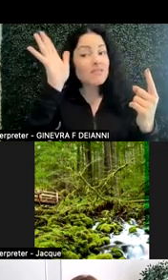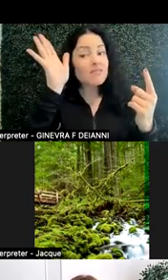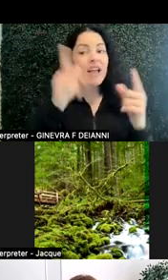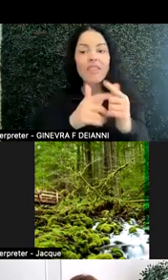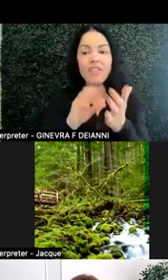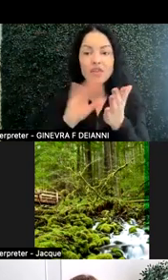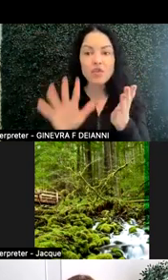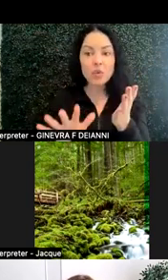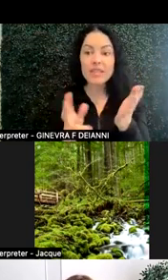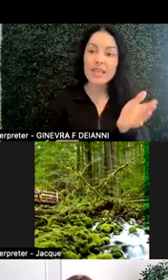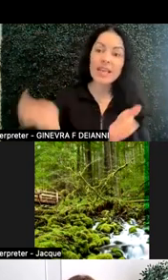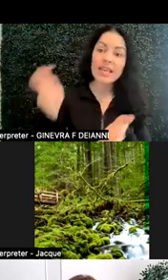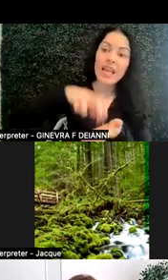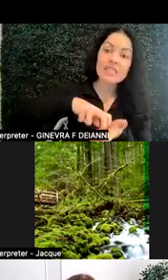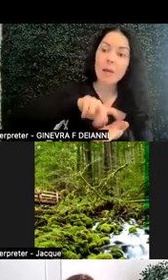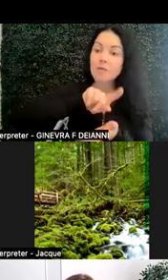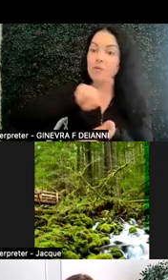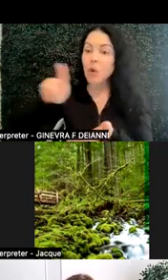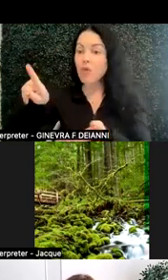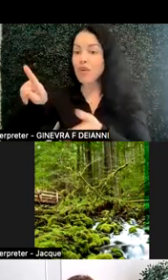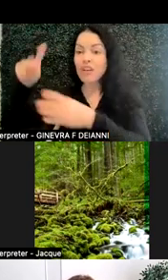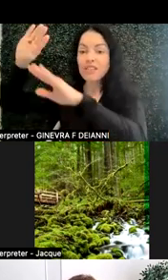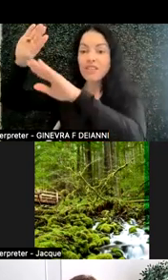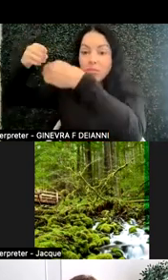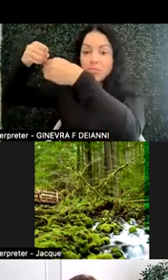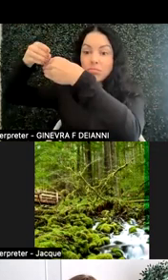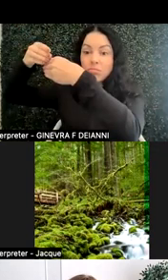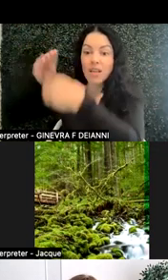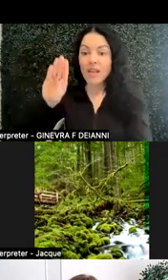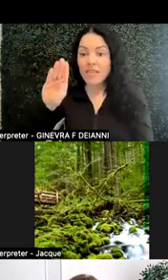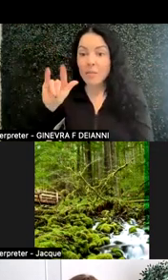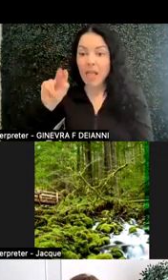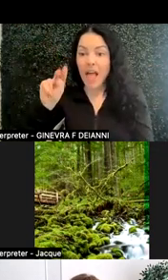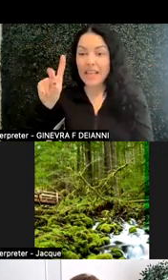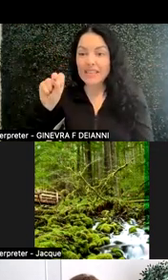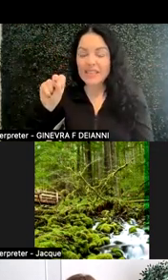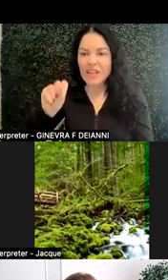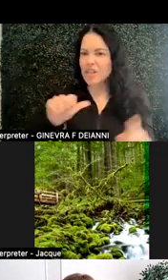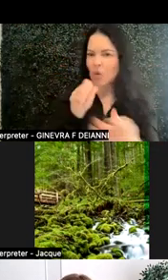gets up to close the blinds. Not stopping that student from doing so and looking